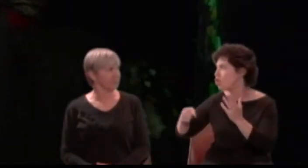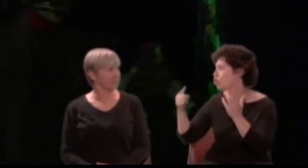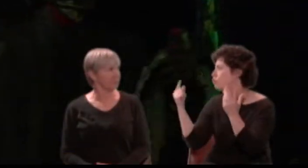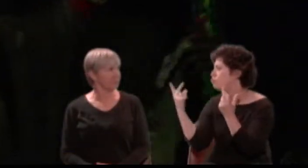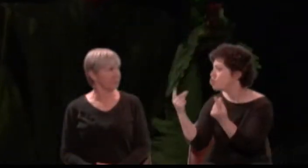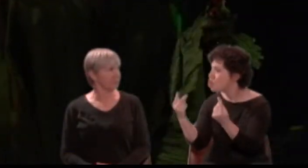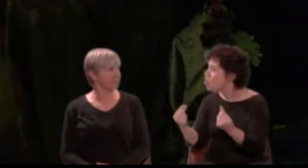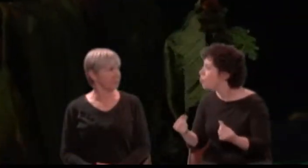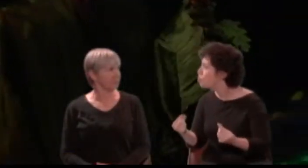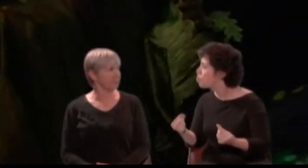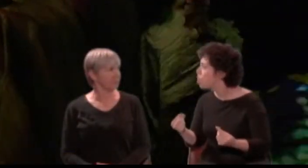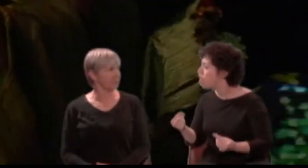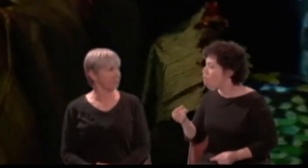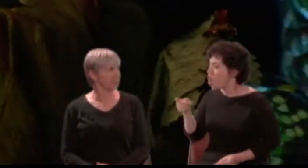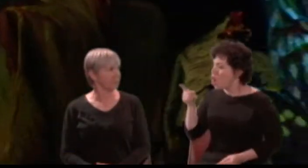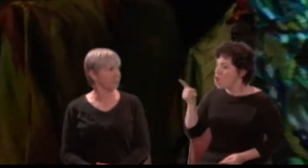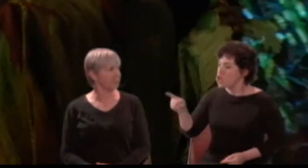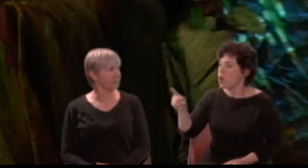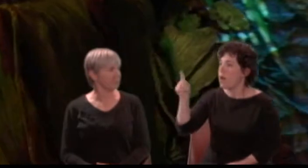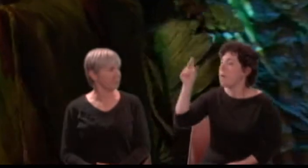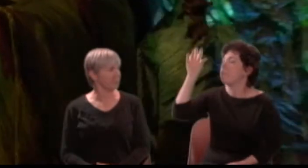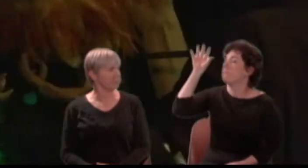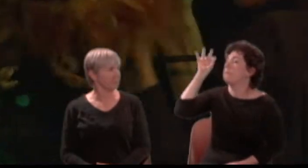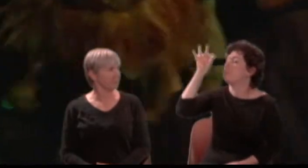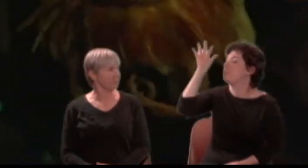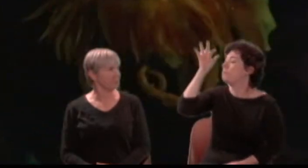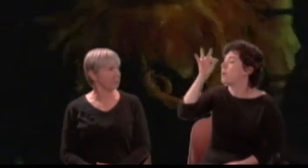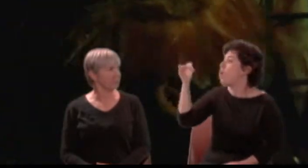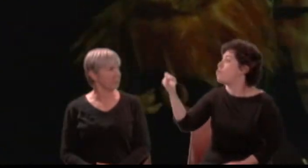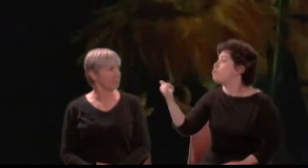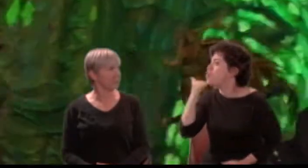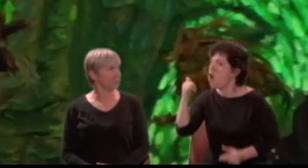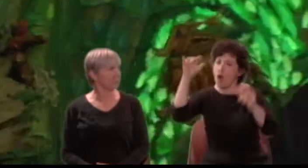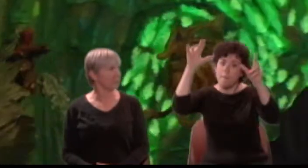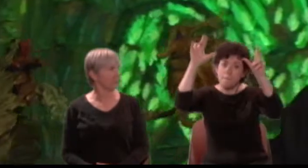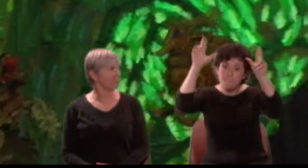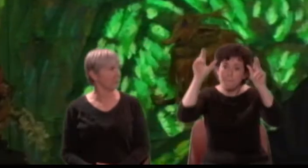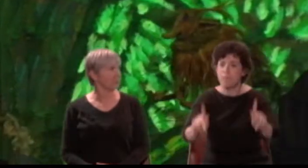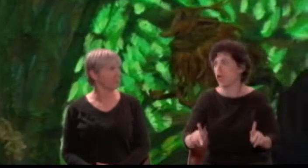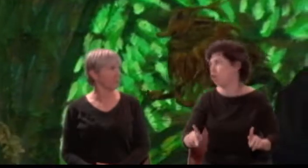Thou hast mistaken quite and laid the love-juice on some true-love's sight: